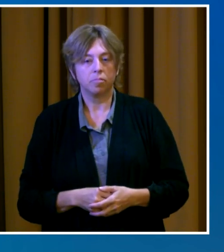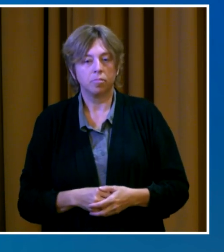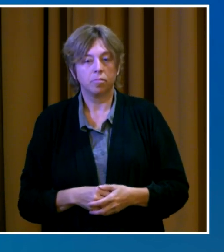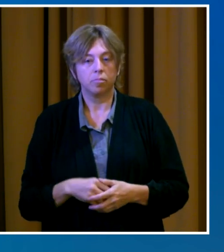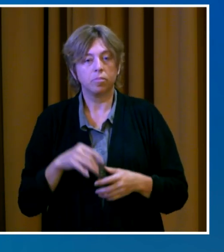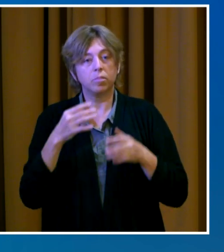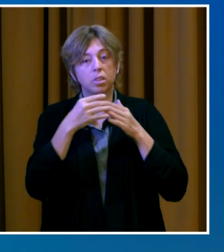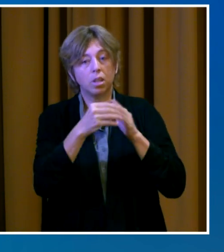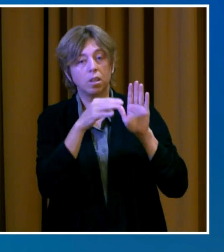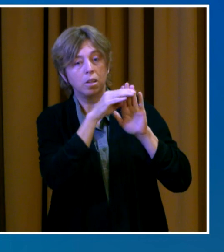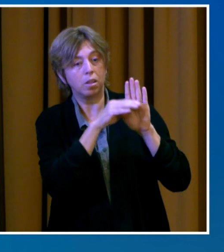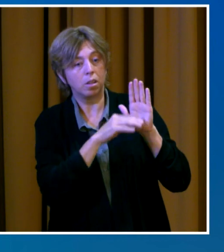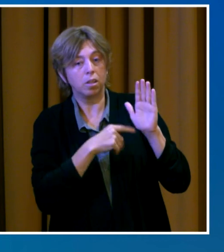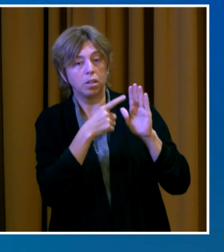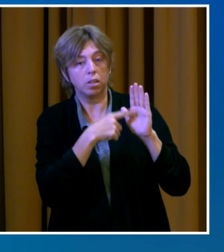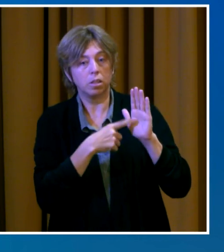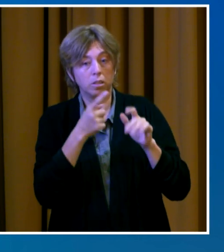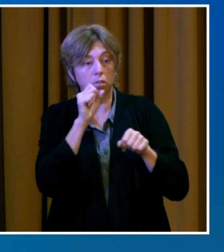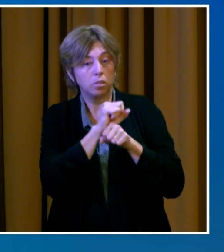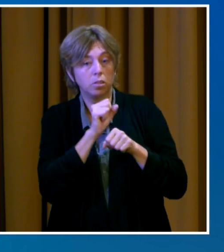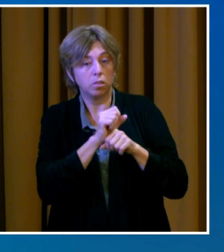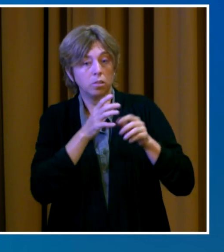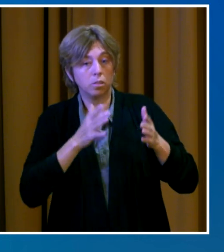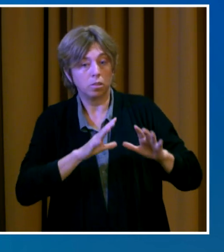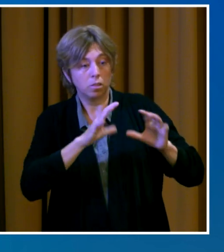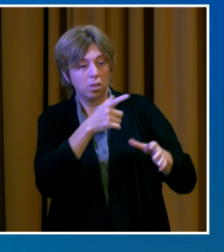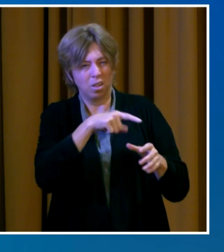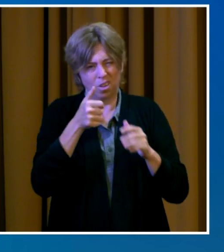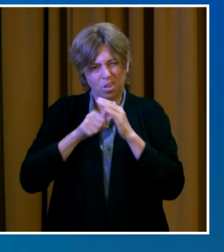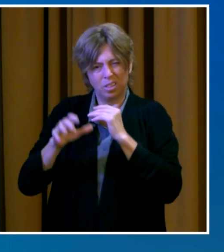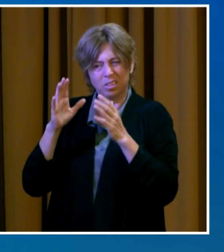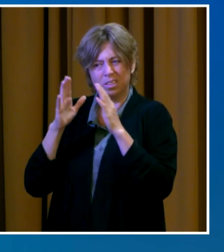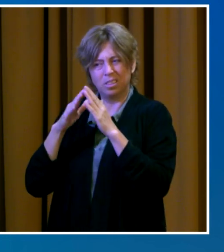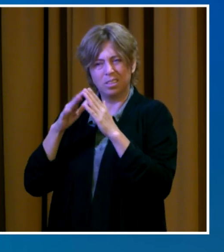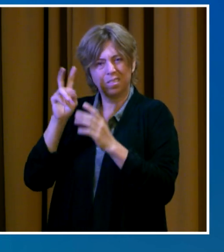will continue to be evaluated as public health guidelines change